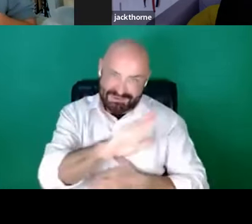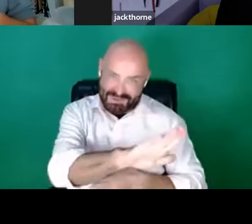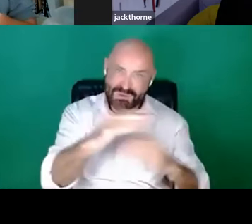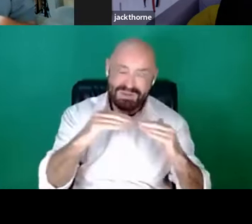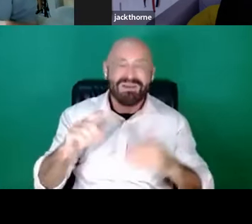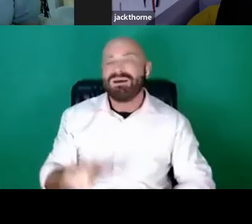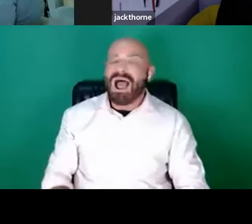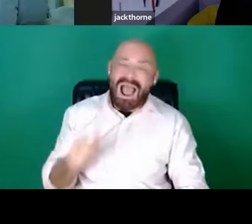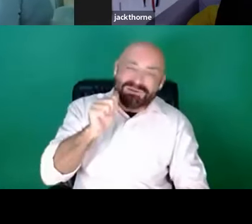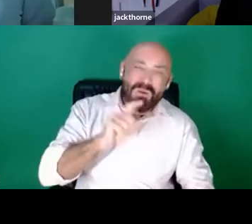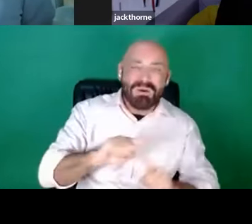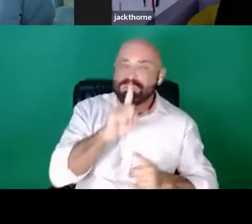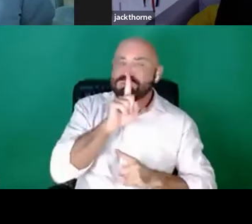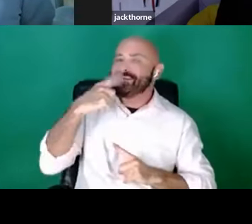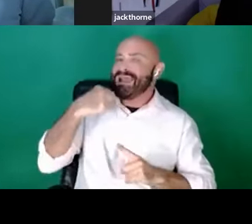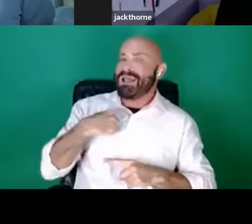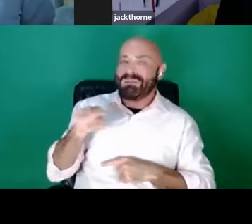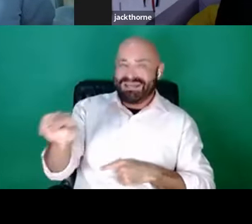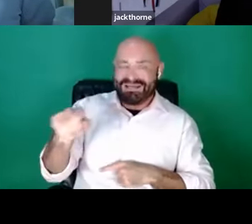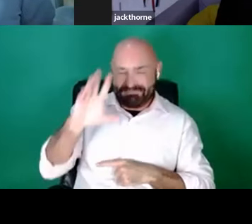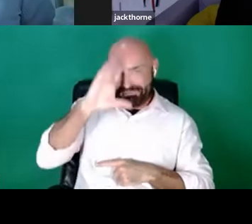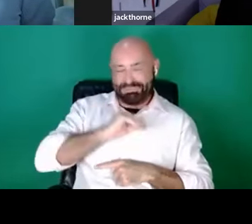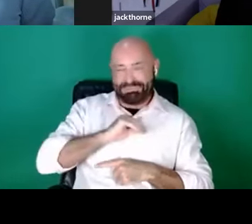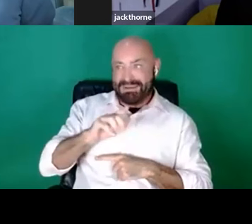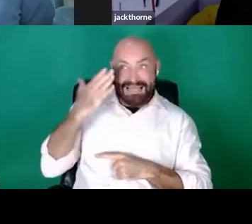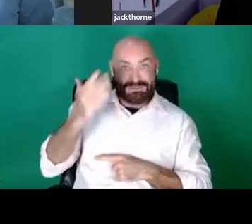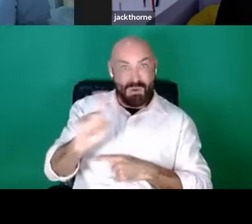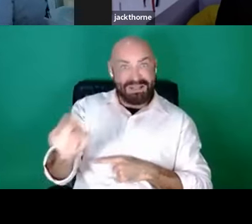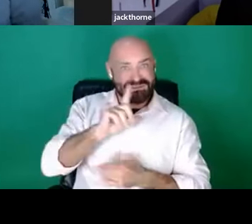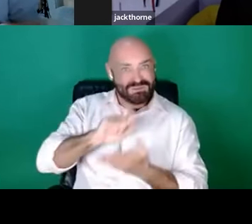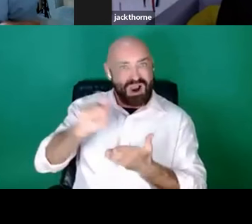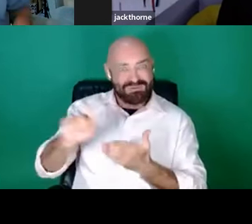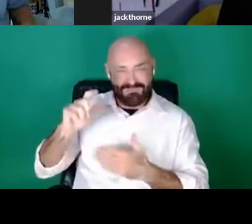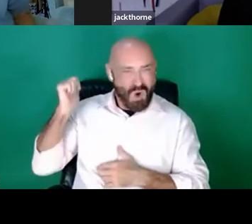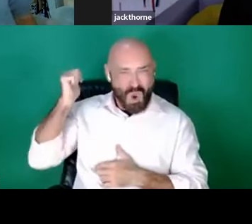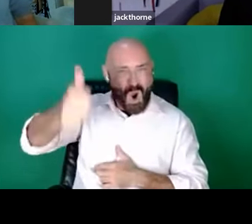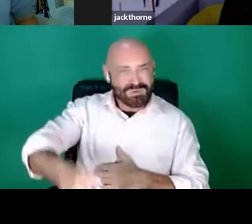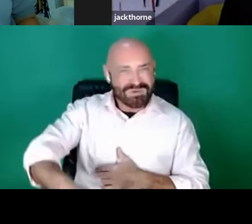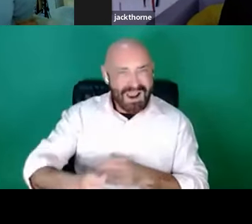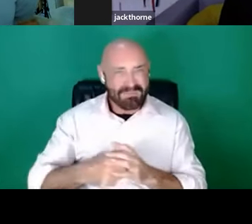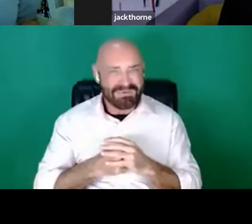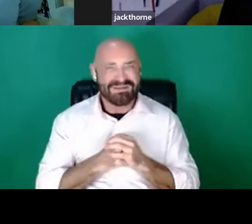a long time. I didn't know that about her for a long time. Oh God!